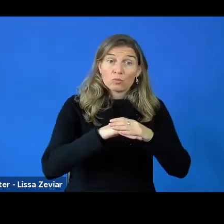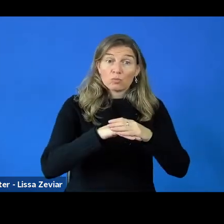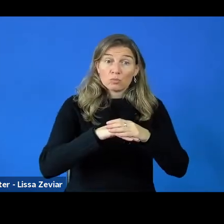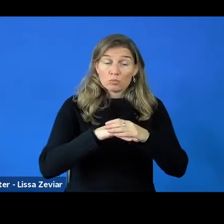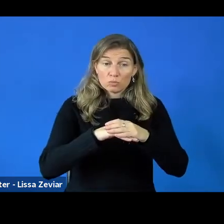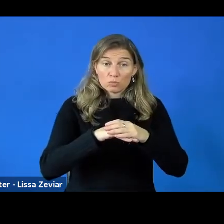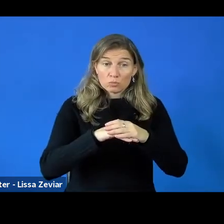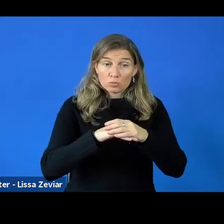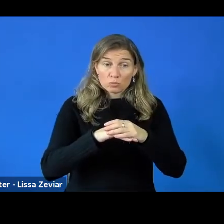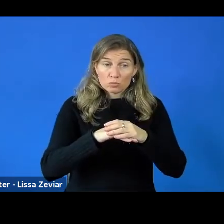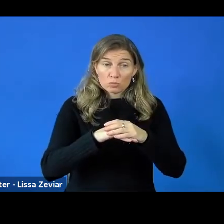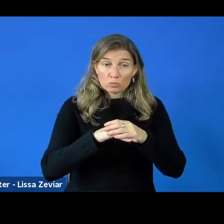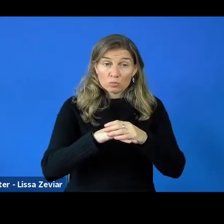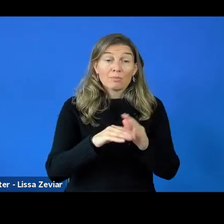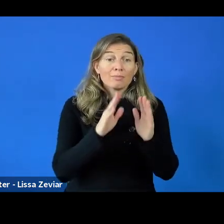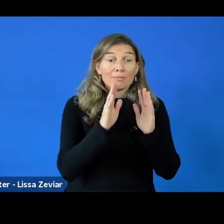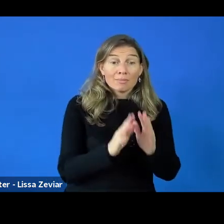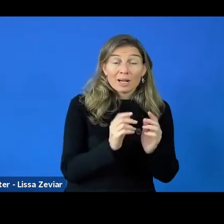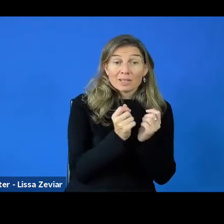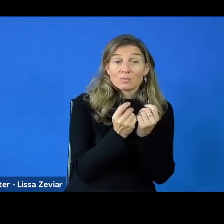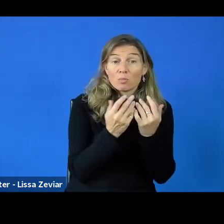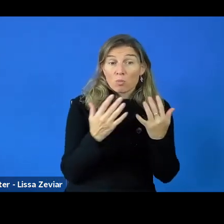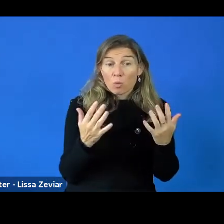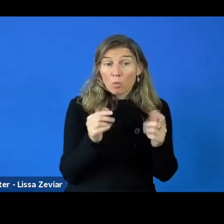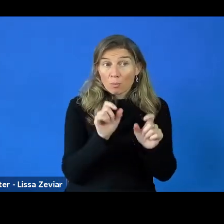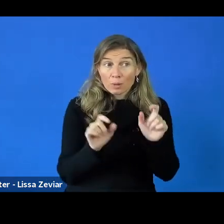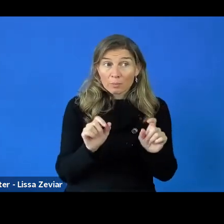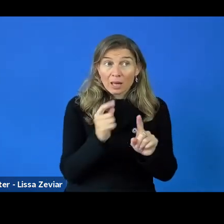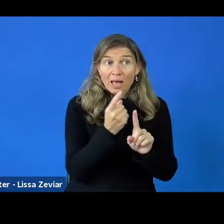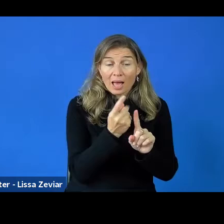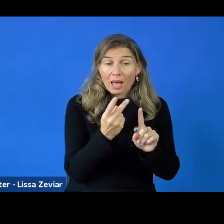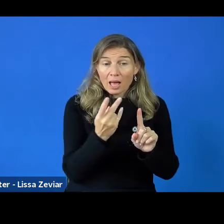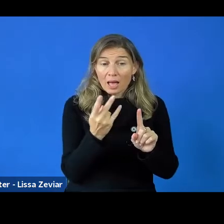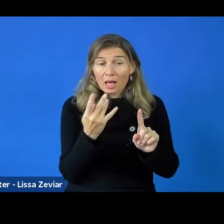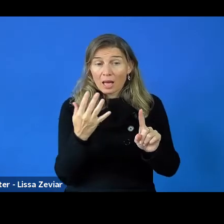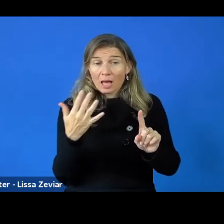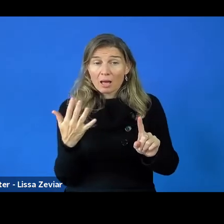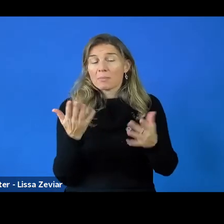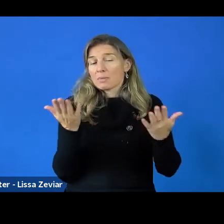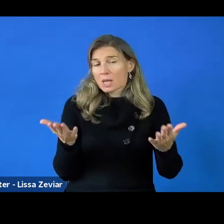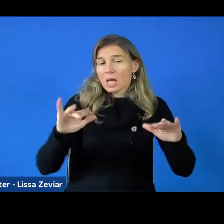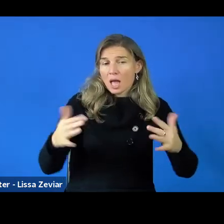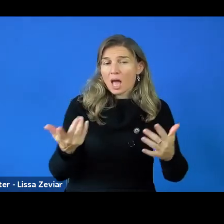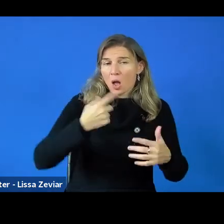If you need more people, you add more people. But that is what you have to put in person/month.